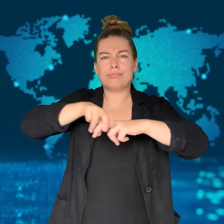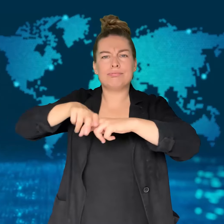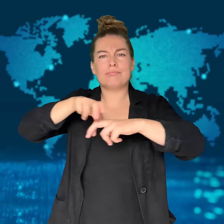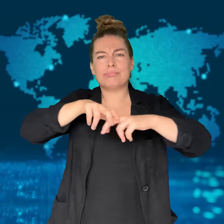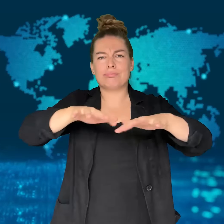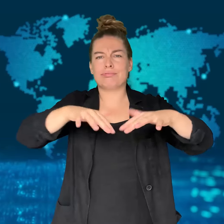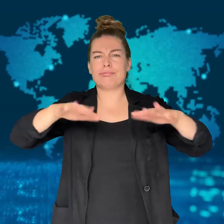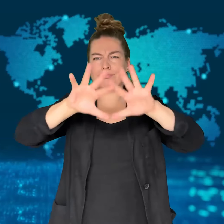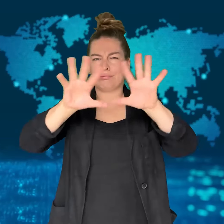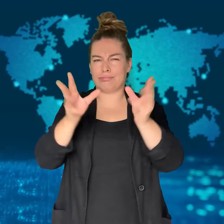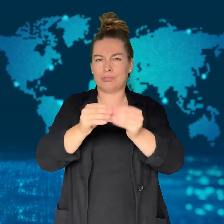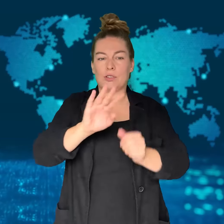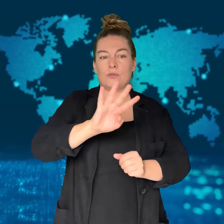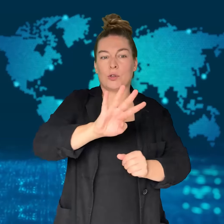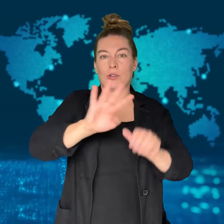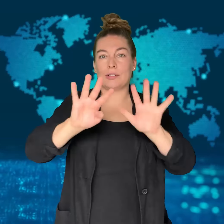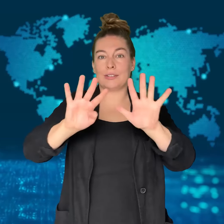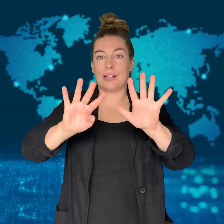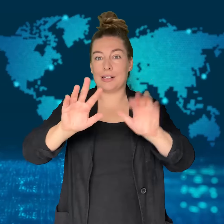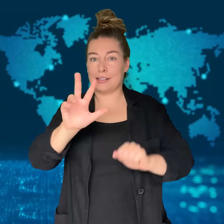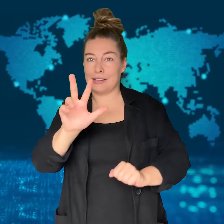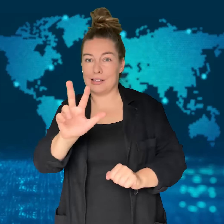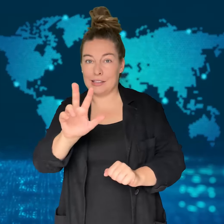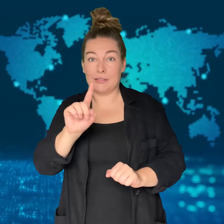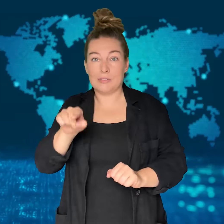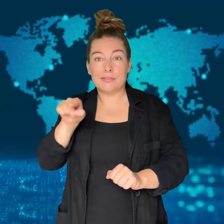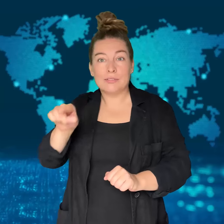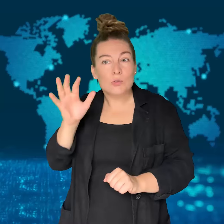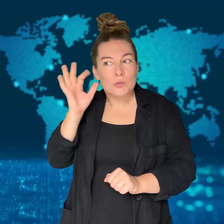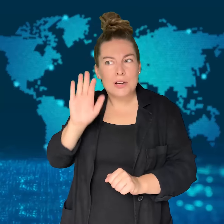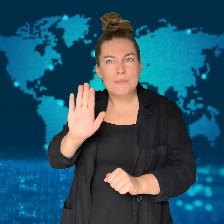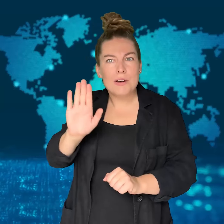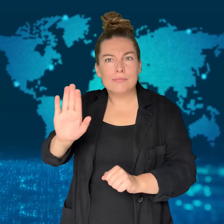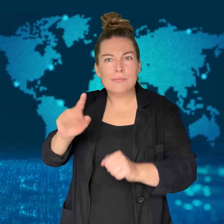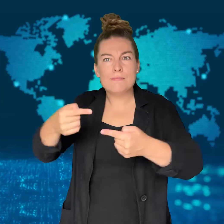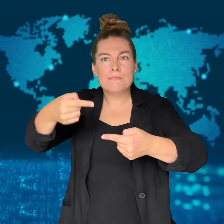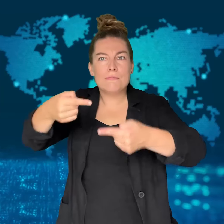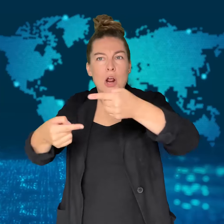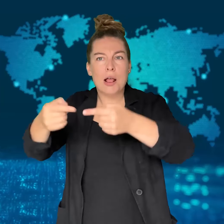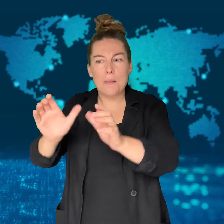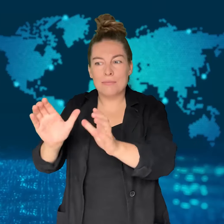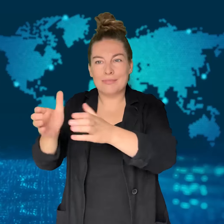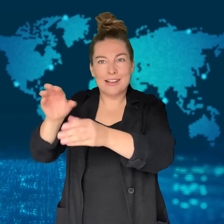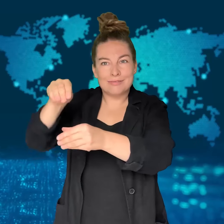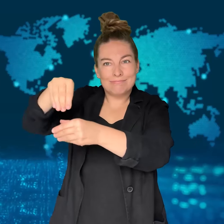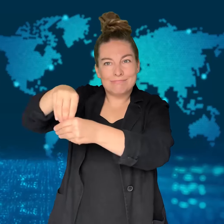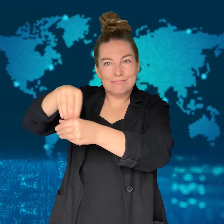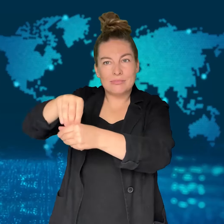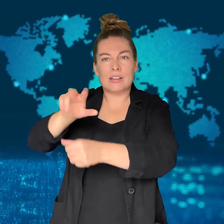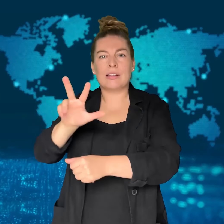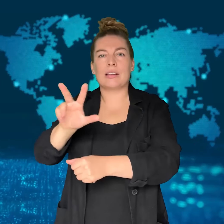Her selection and approval were considered "easy"